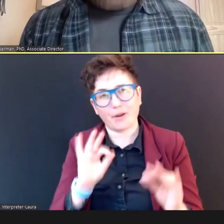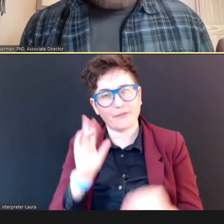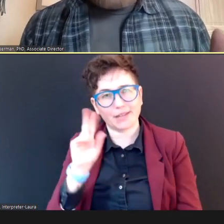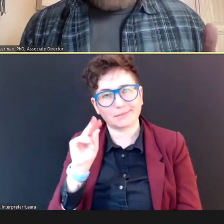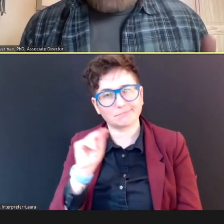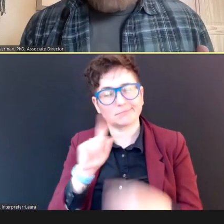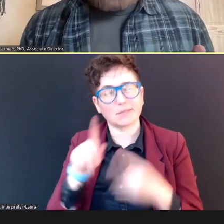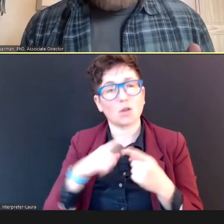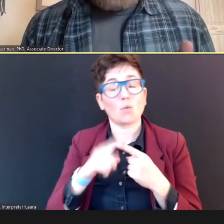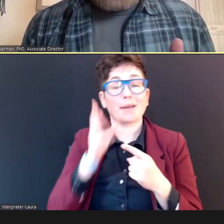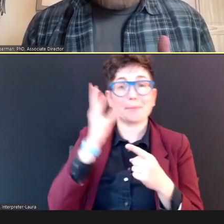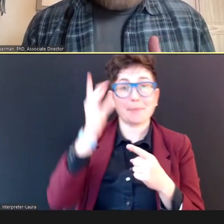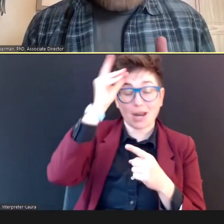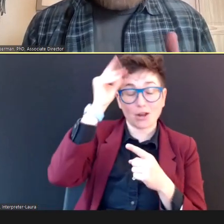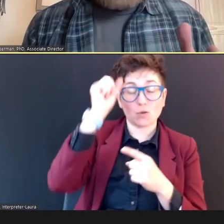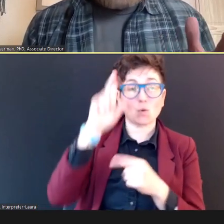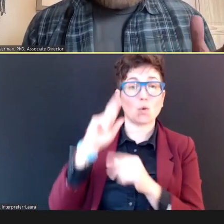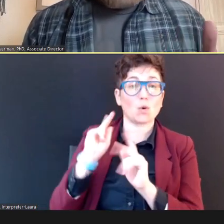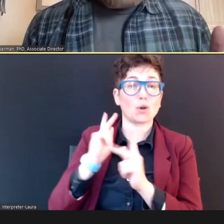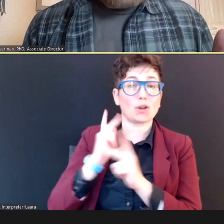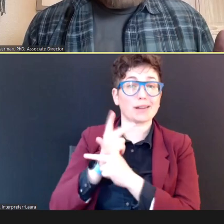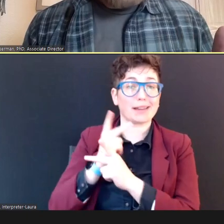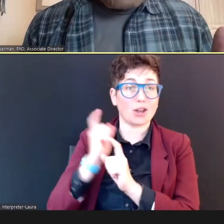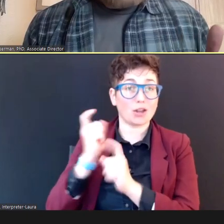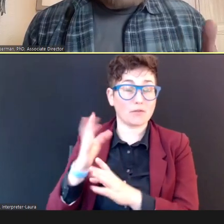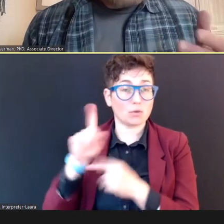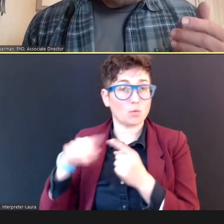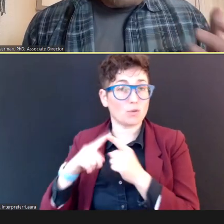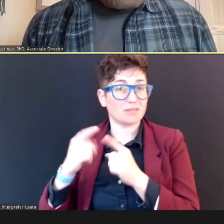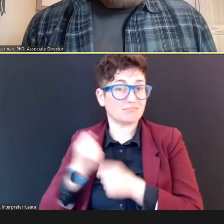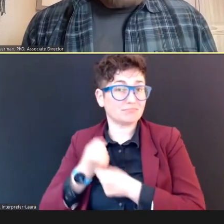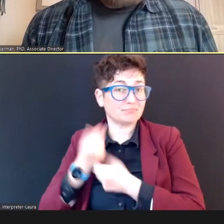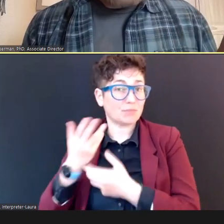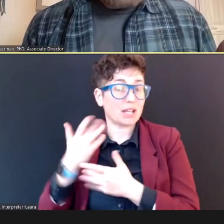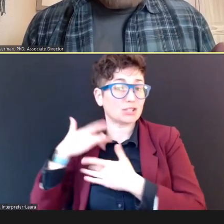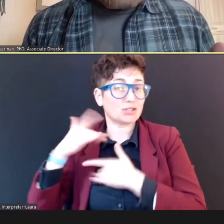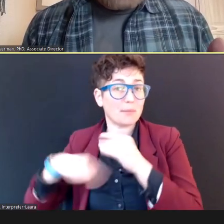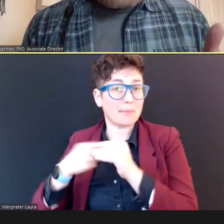expresses a concern about language, or hearing -- children should be